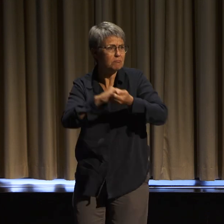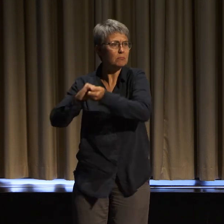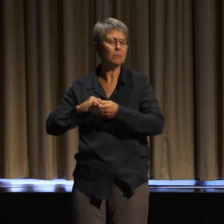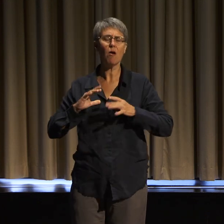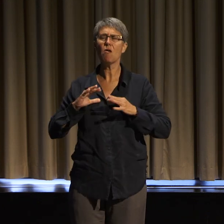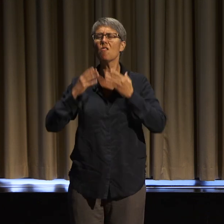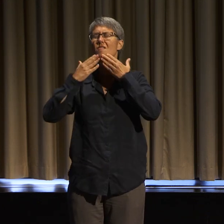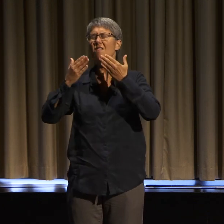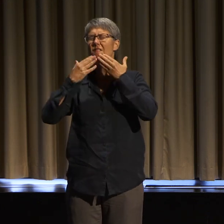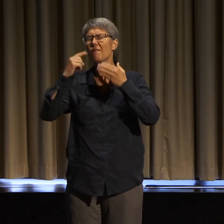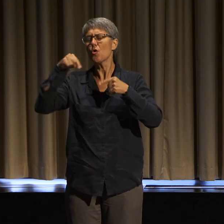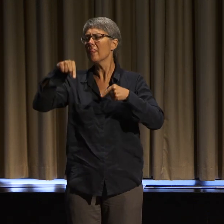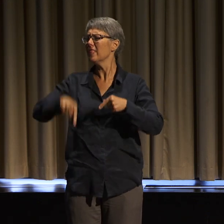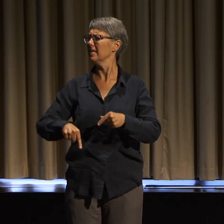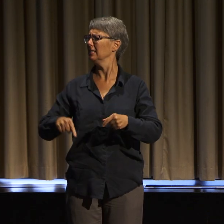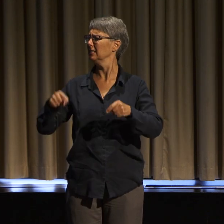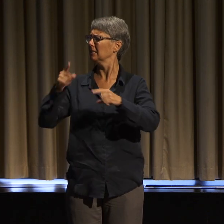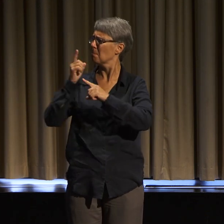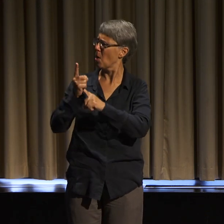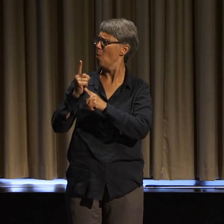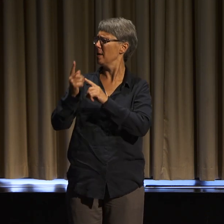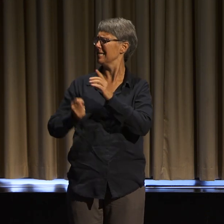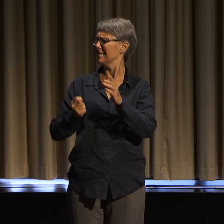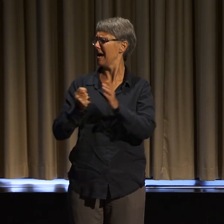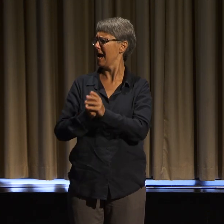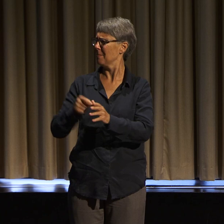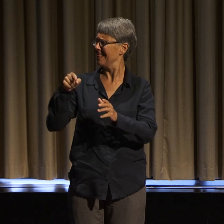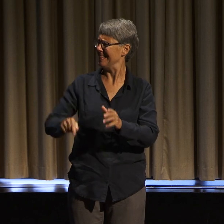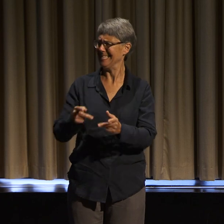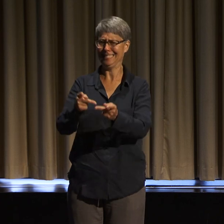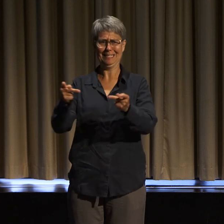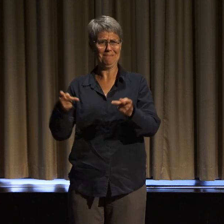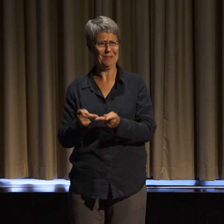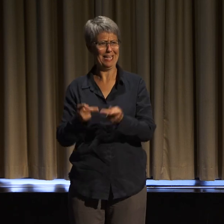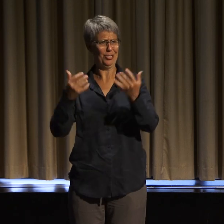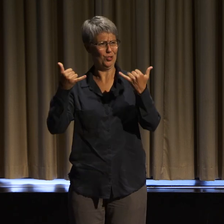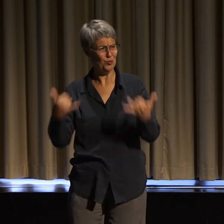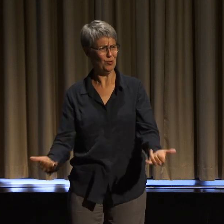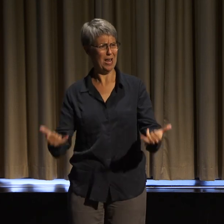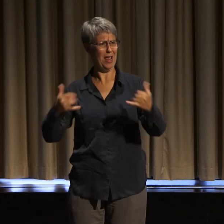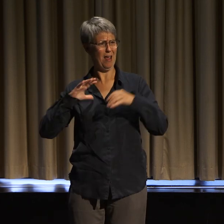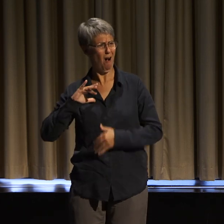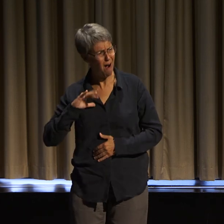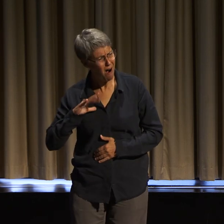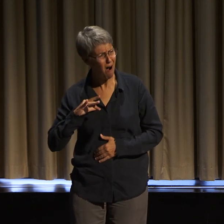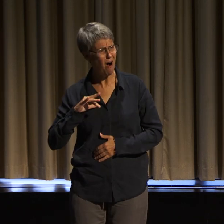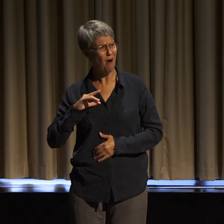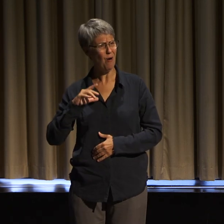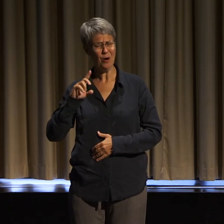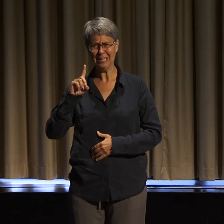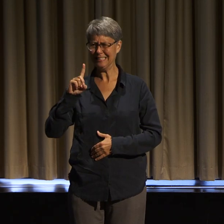a space to hold disability and intersectionality, a disability justice space.